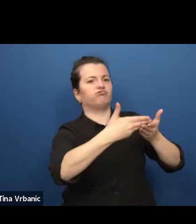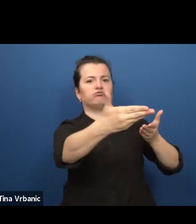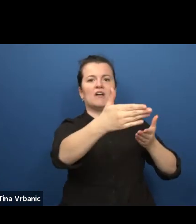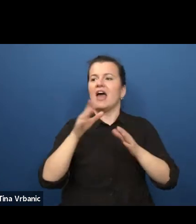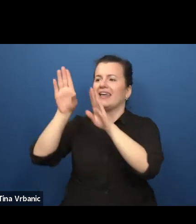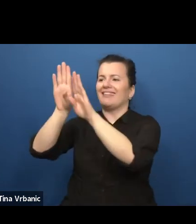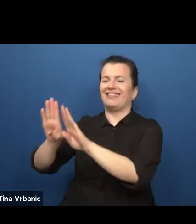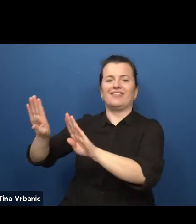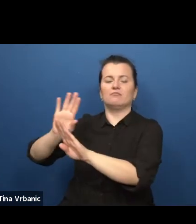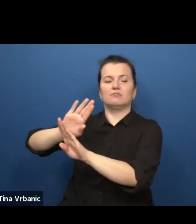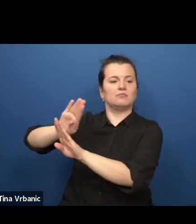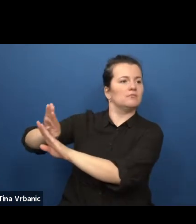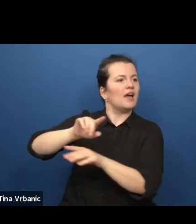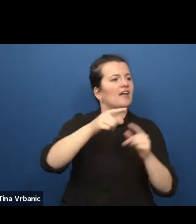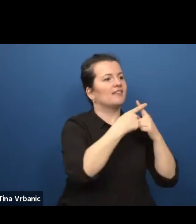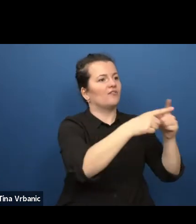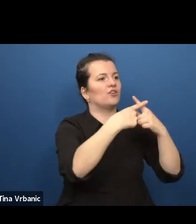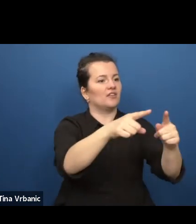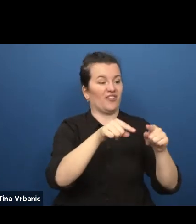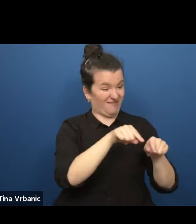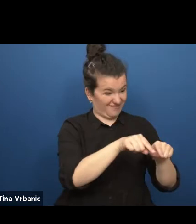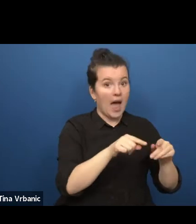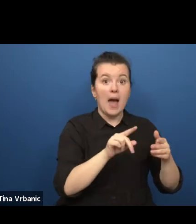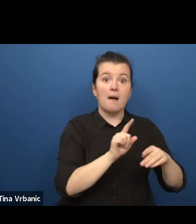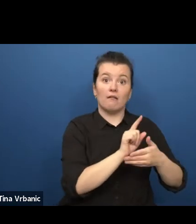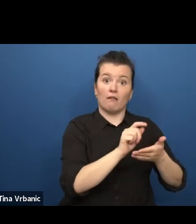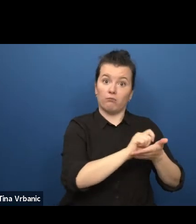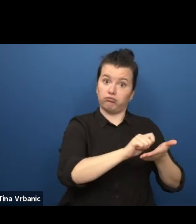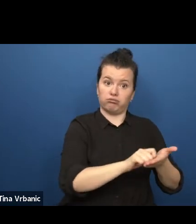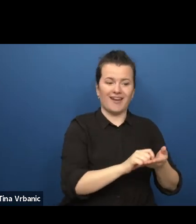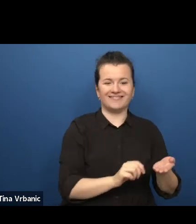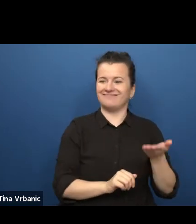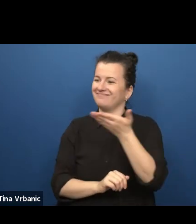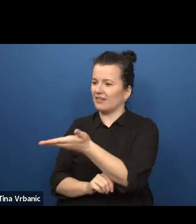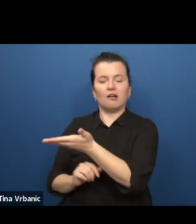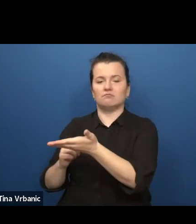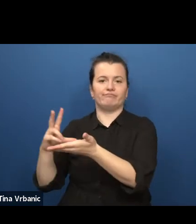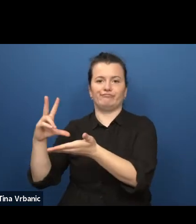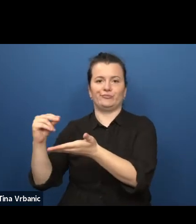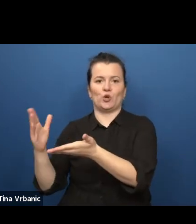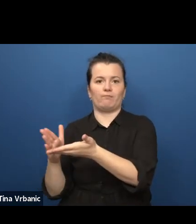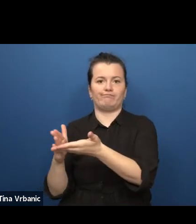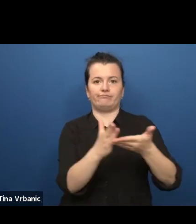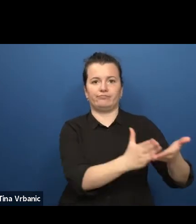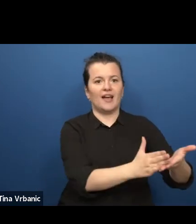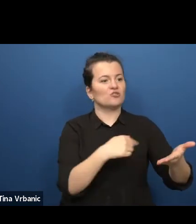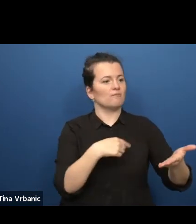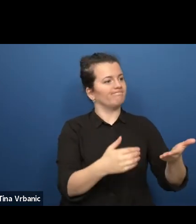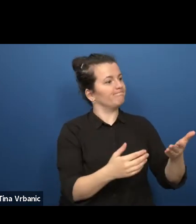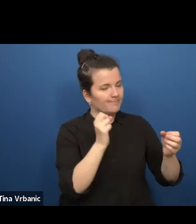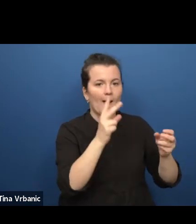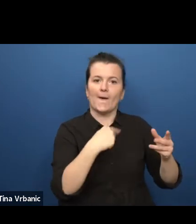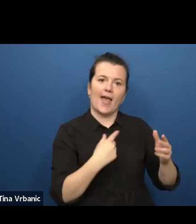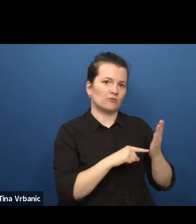to the Bushwa theatre houses. These so-called formings theatre related to the idea